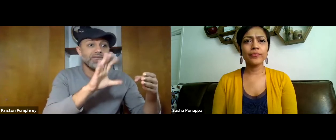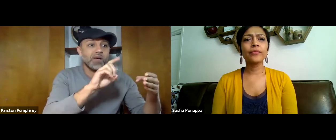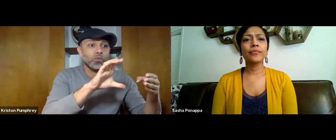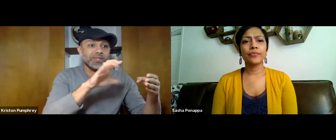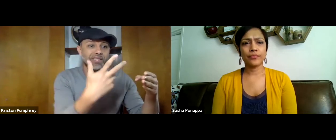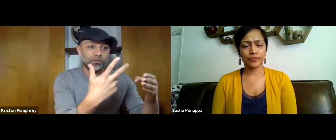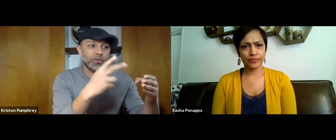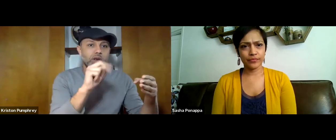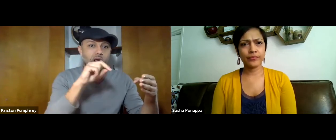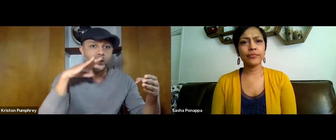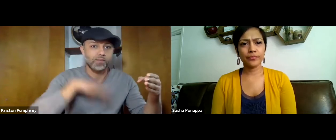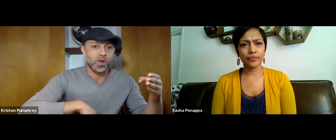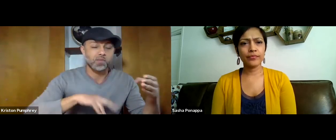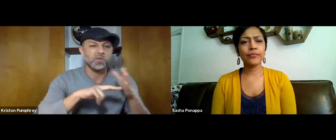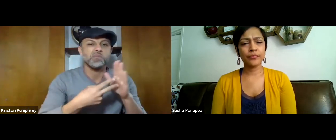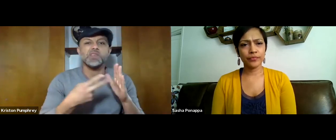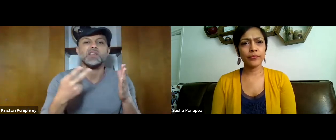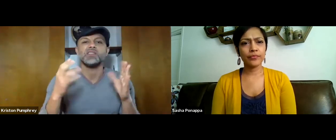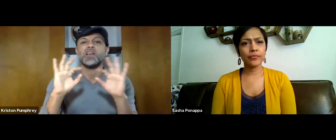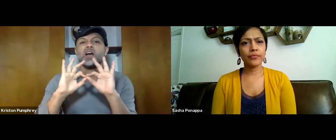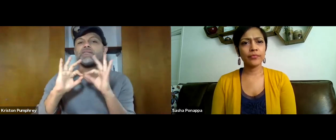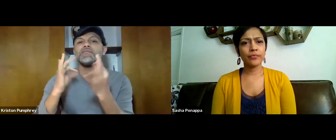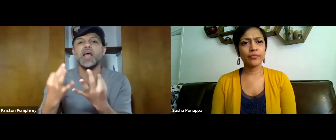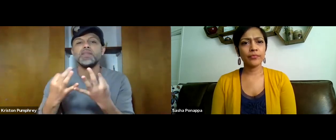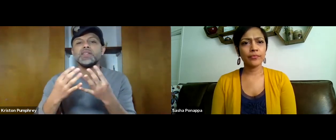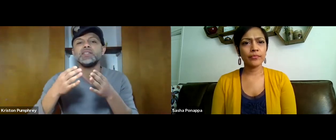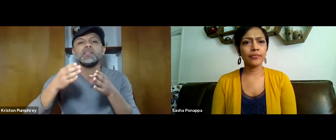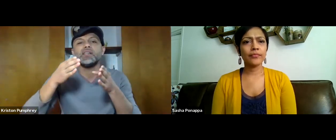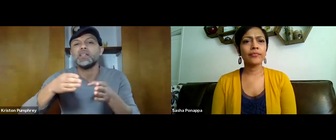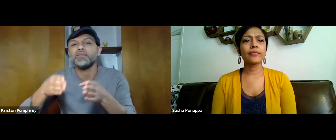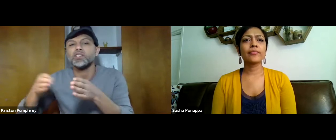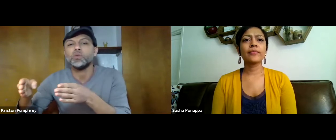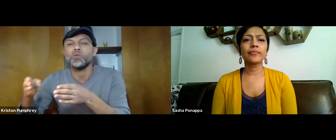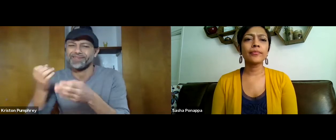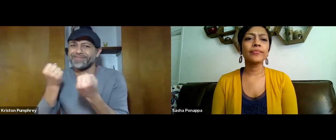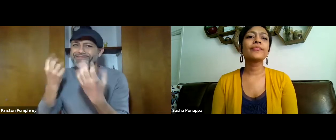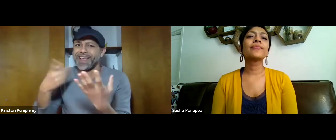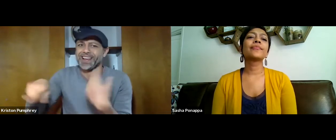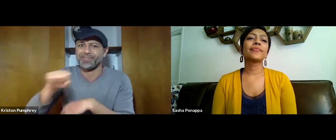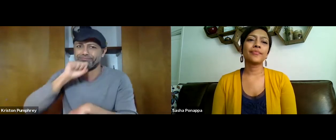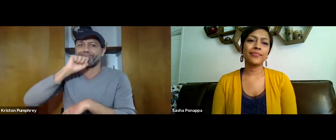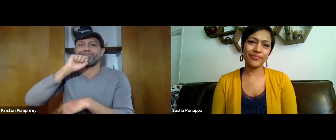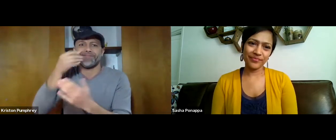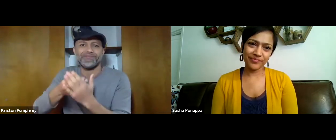obviously it focuses on 501c3 nonprofit organizations. What about families and individuals?